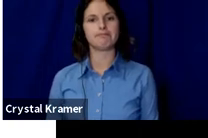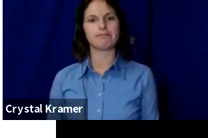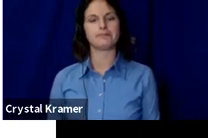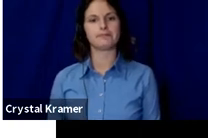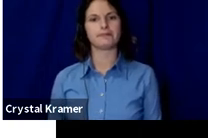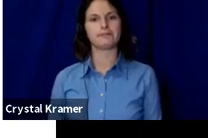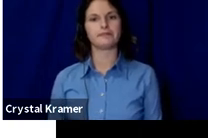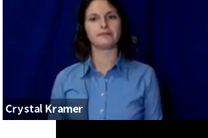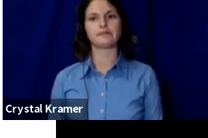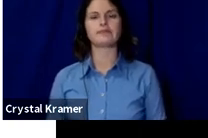So what's your story?